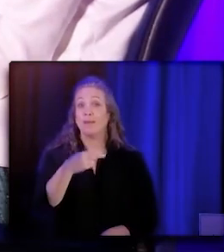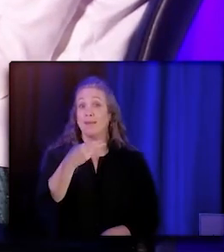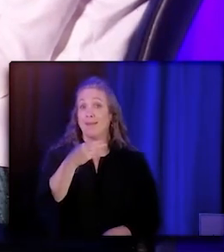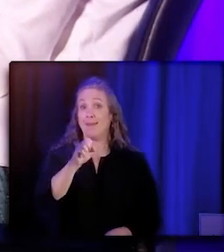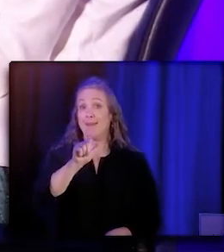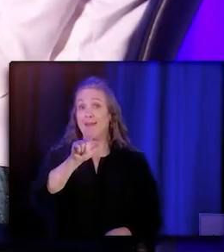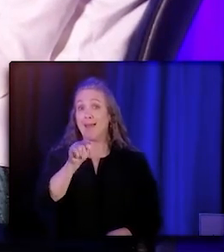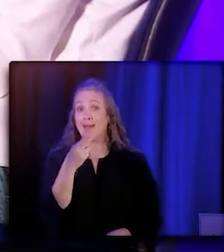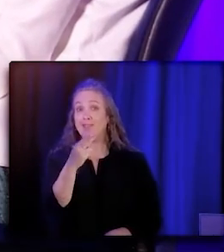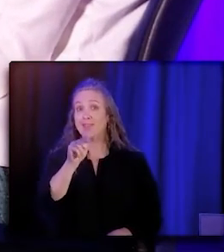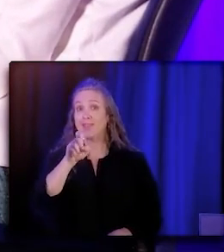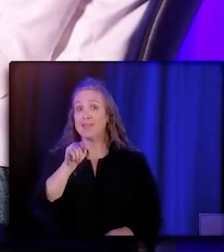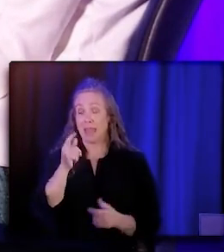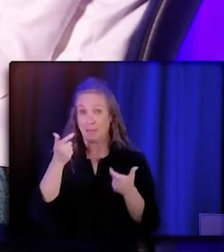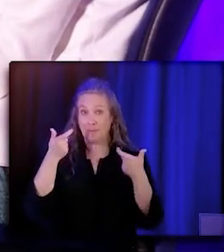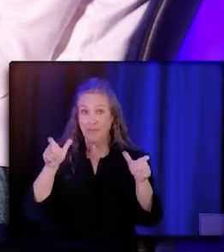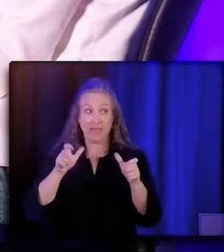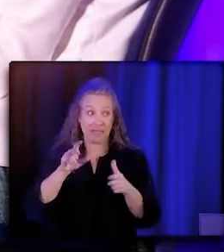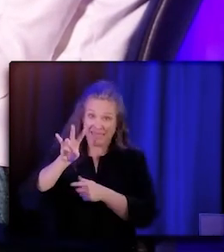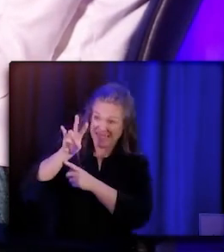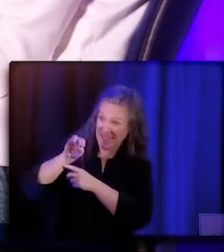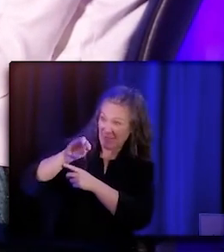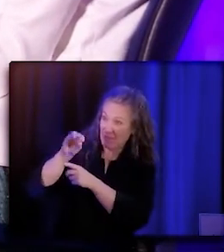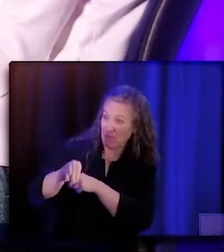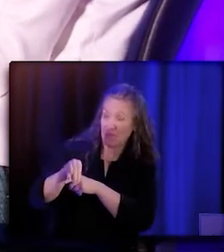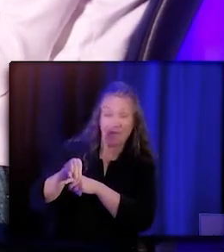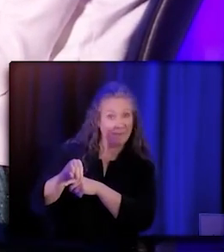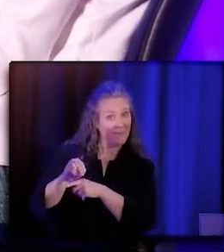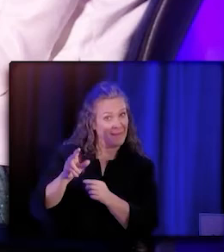and so 70% is a lot of people, so thank you for that.